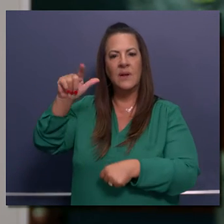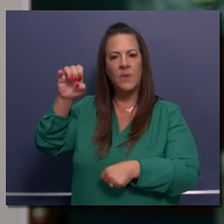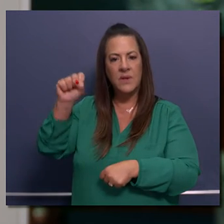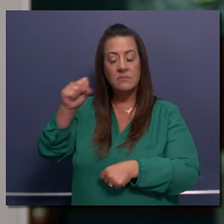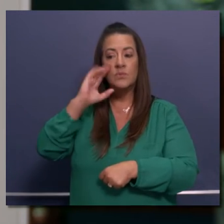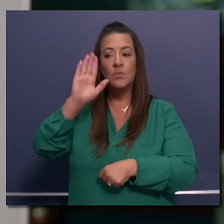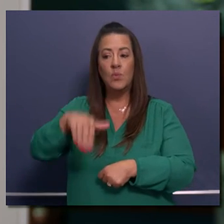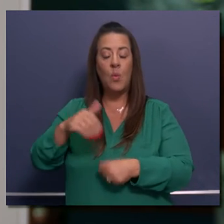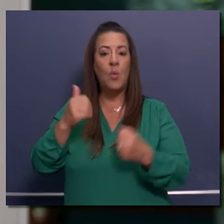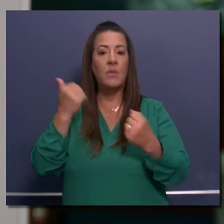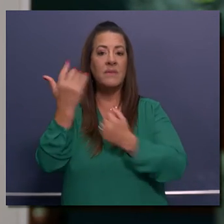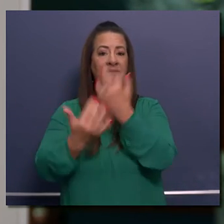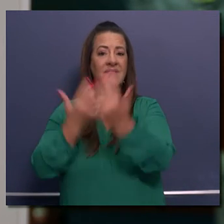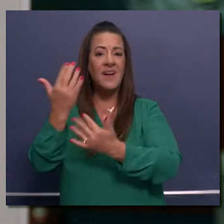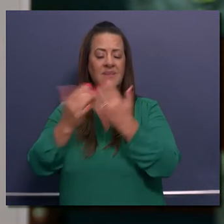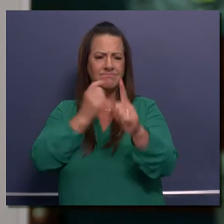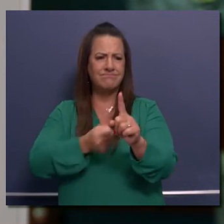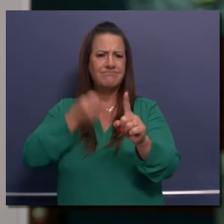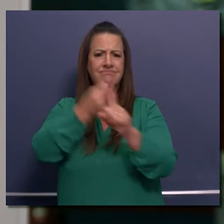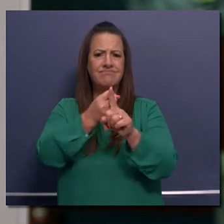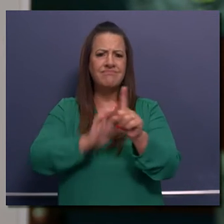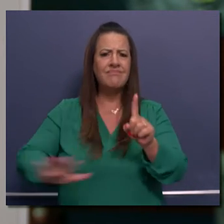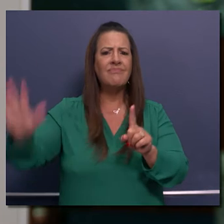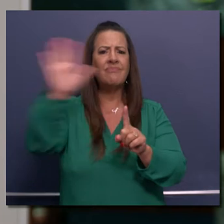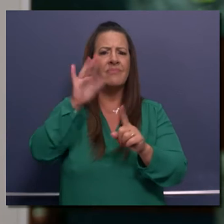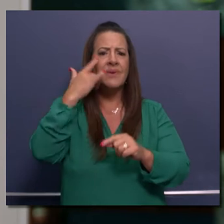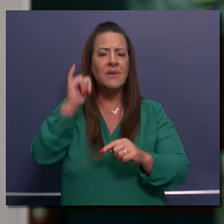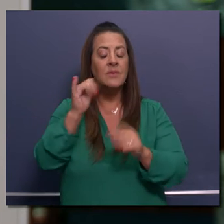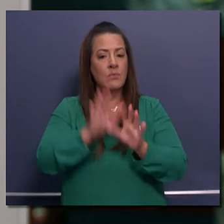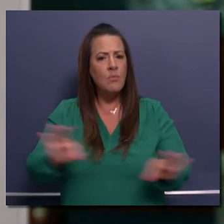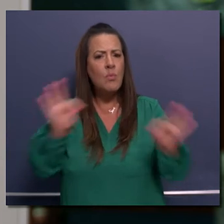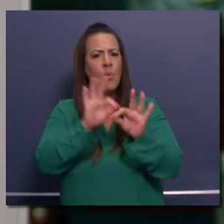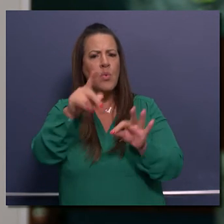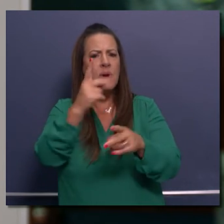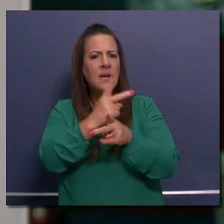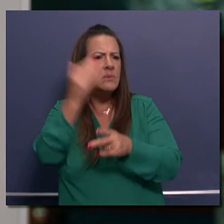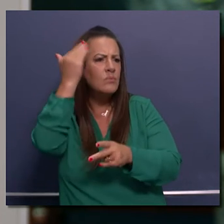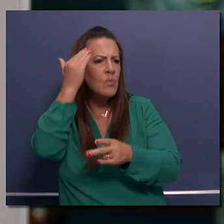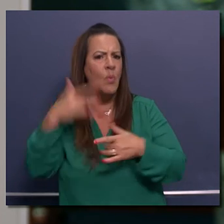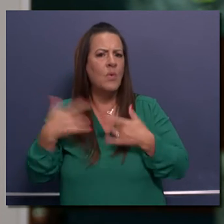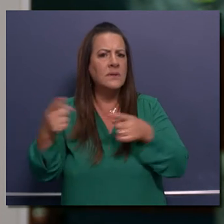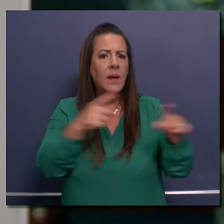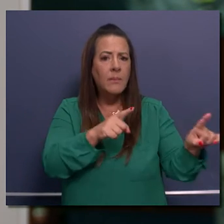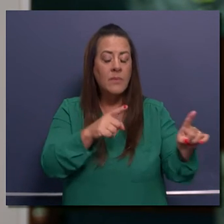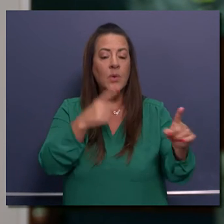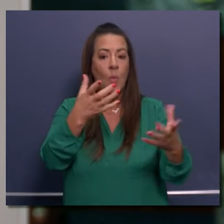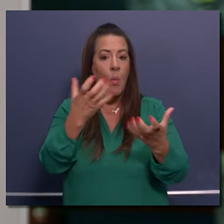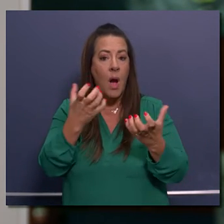to impact California, it's important to stay informed; to stay up to date with the latest